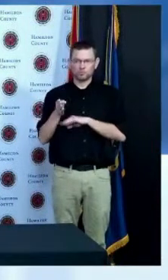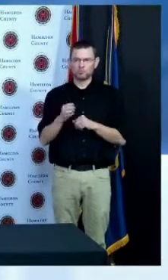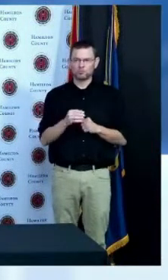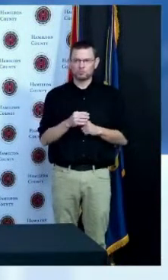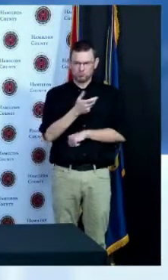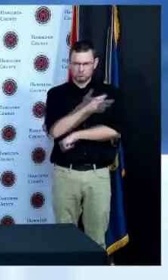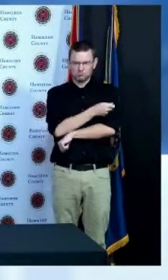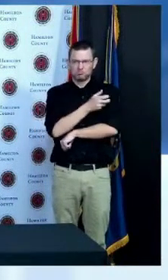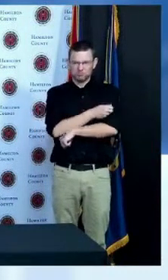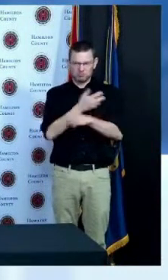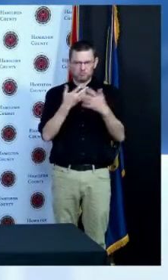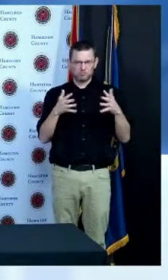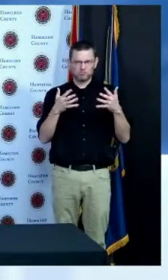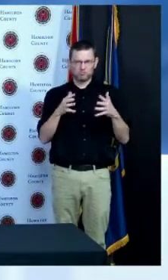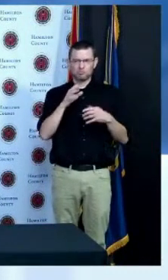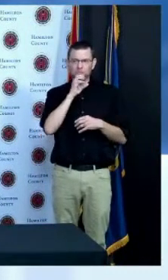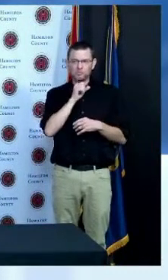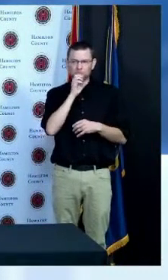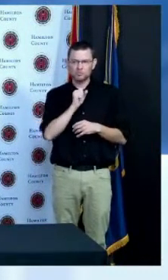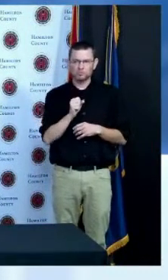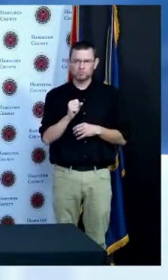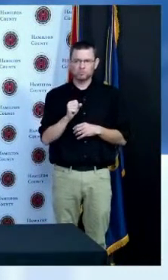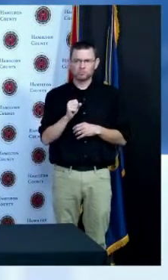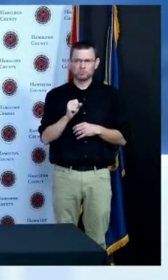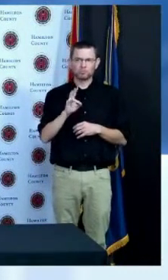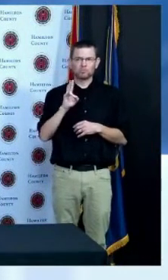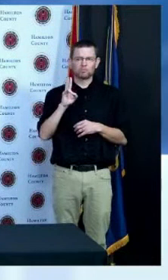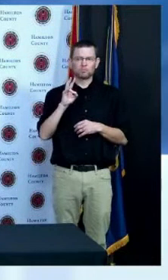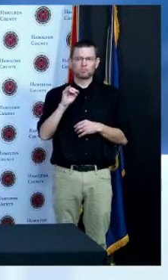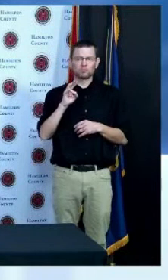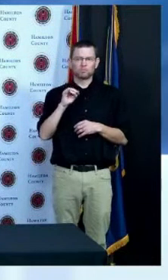80 percent we have made a ton of progress and if you've been waiting to make sure that those that